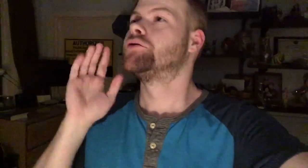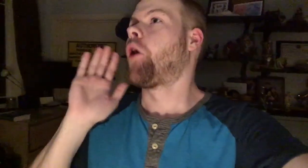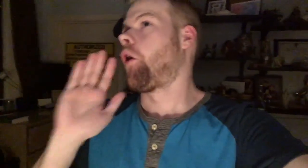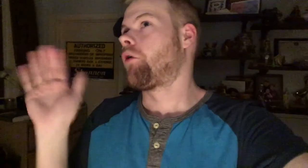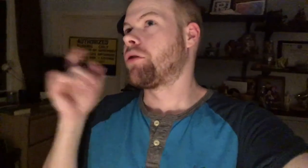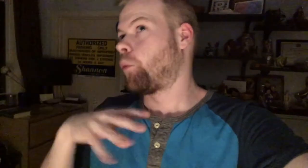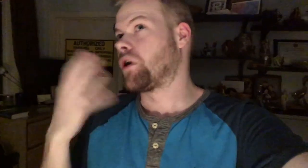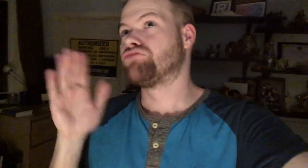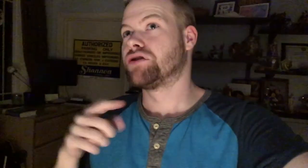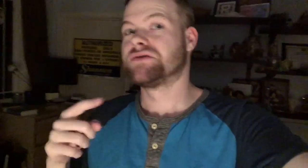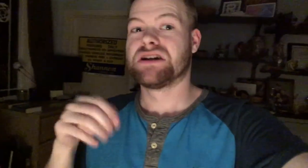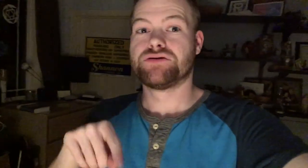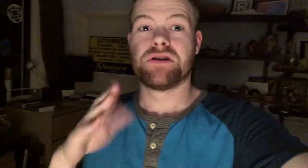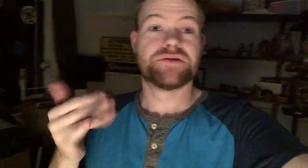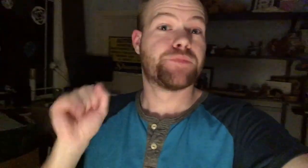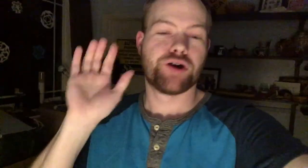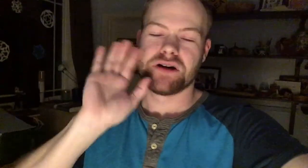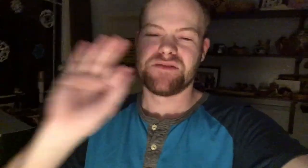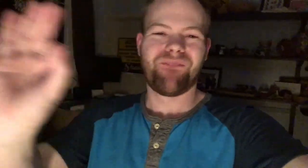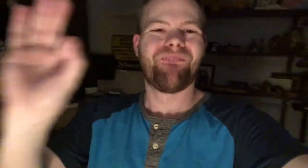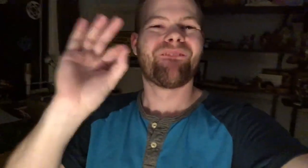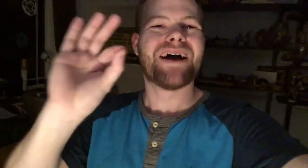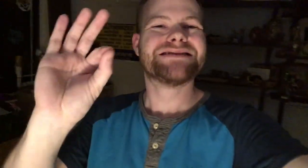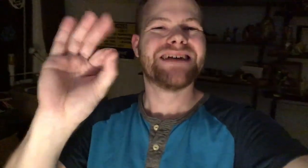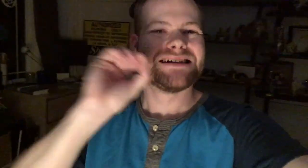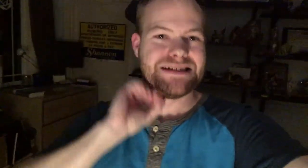Oh, the queer representation in this book is fantastic!